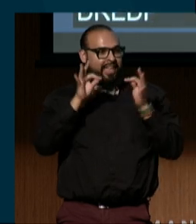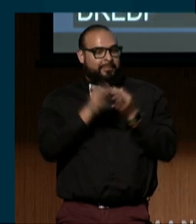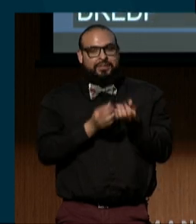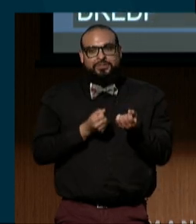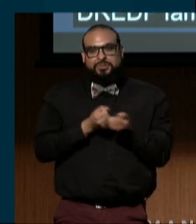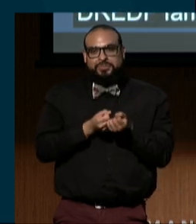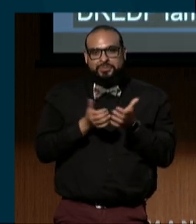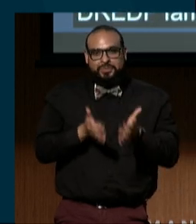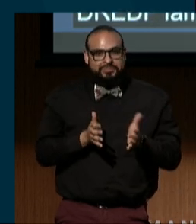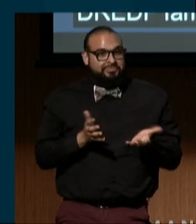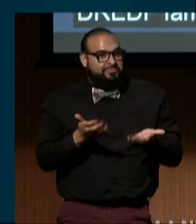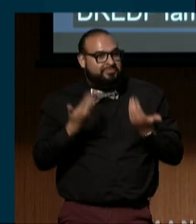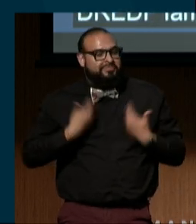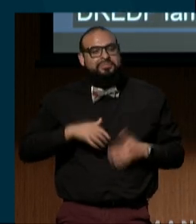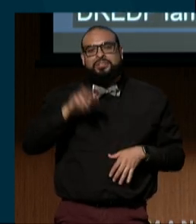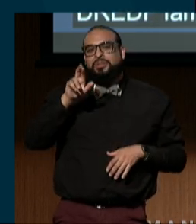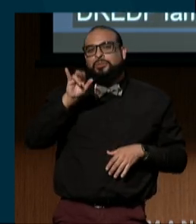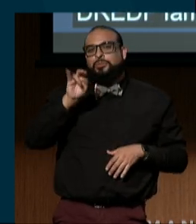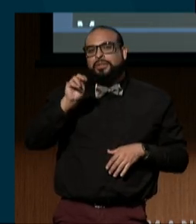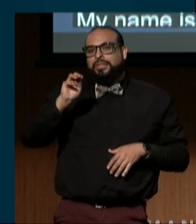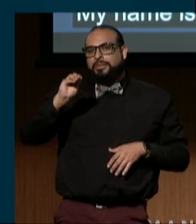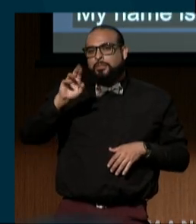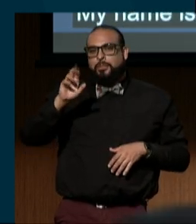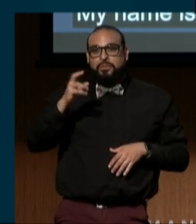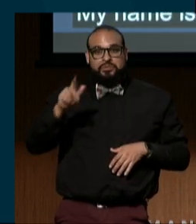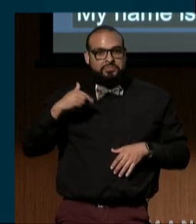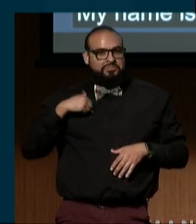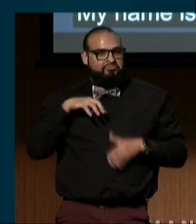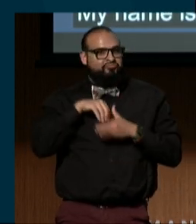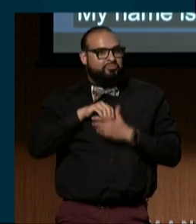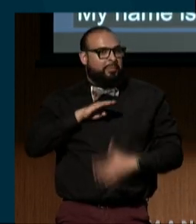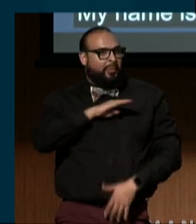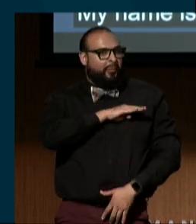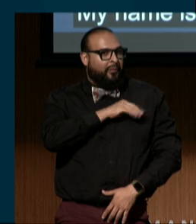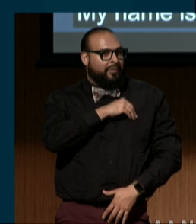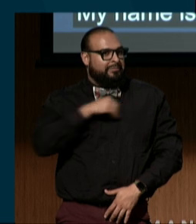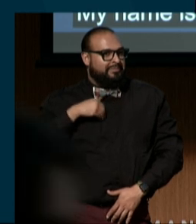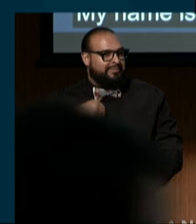My name is Rain Marshall, and I am a board member. Han Mitakuyapi,